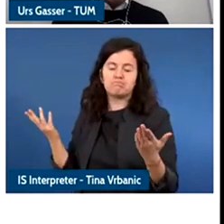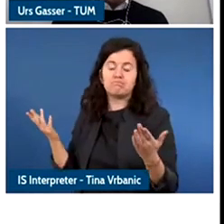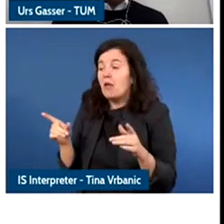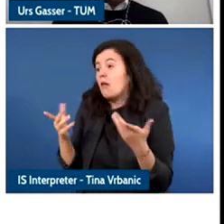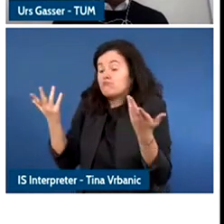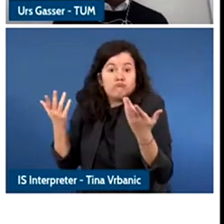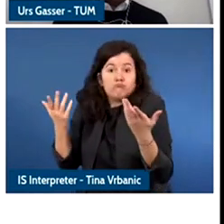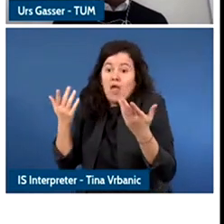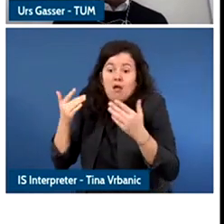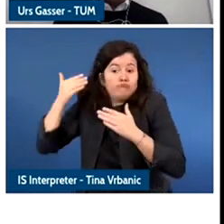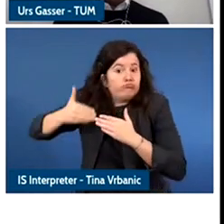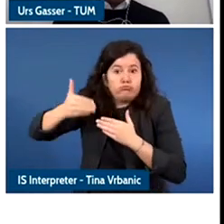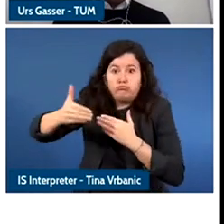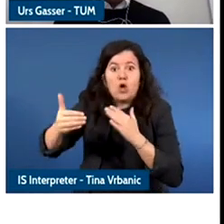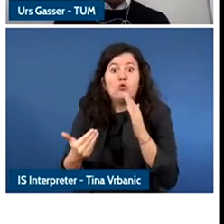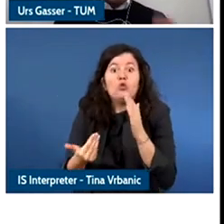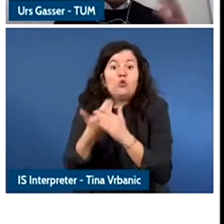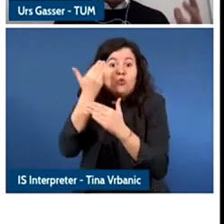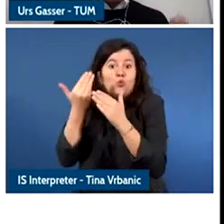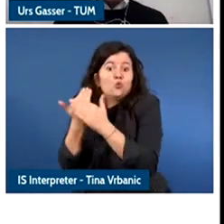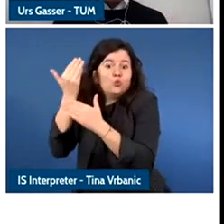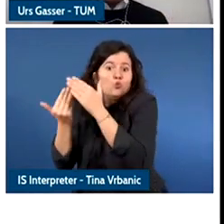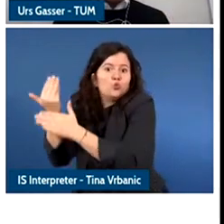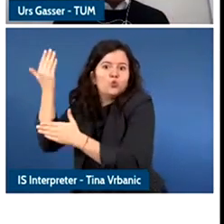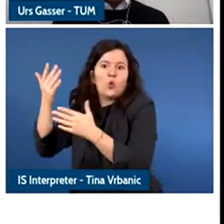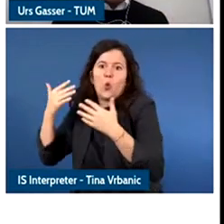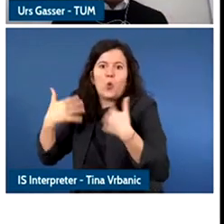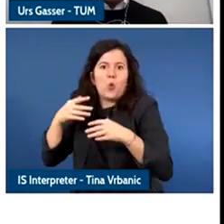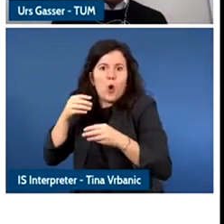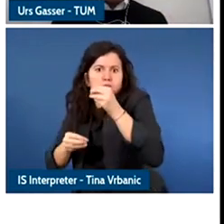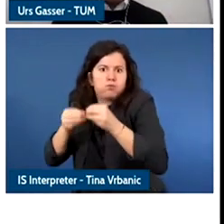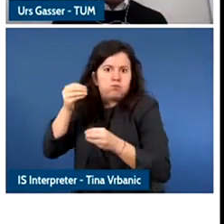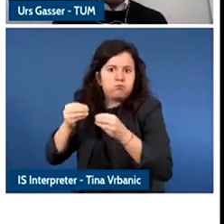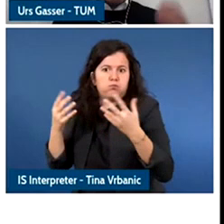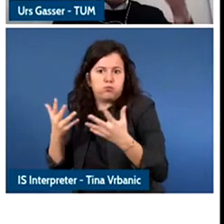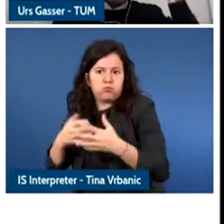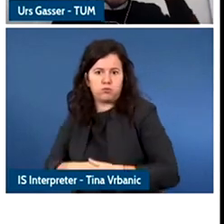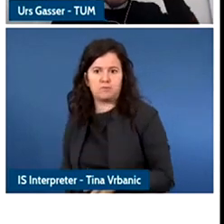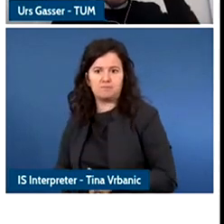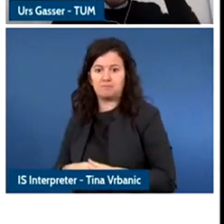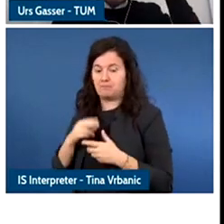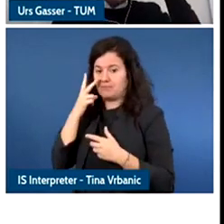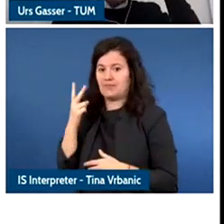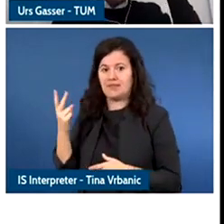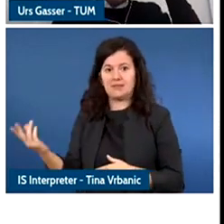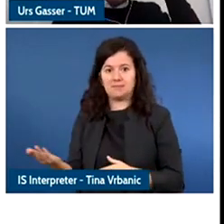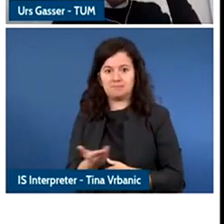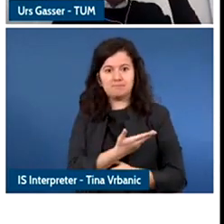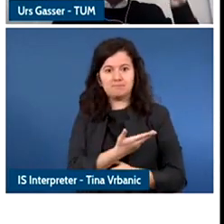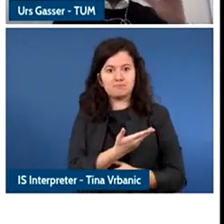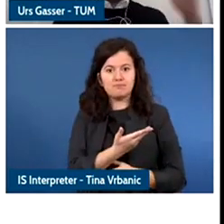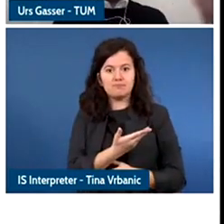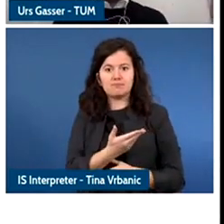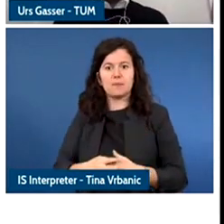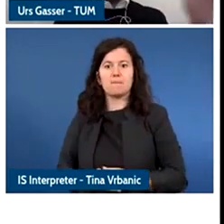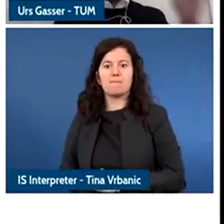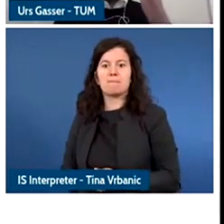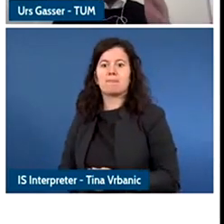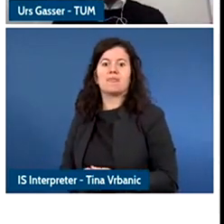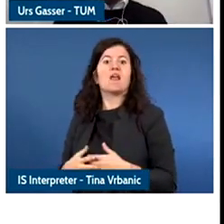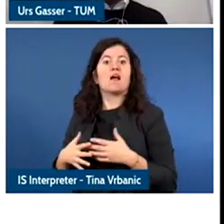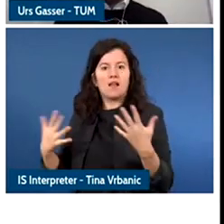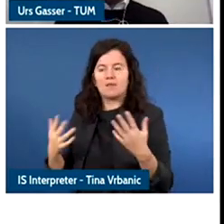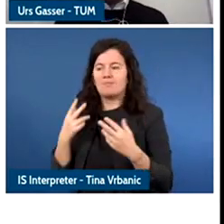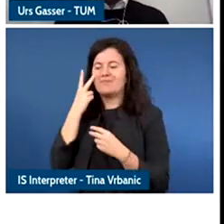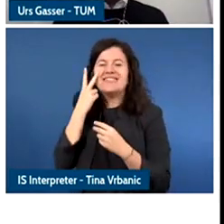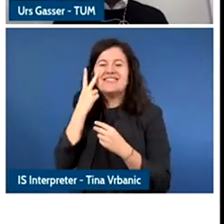talking about today including digital decade initiative tolane from the past